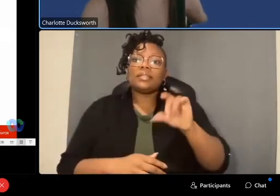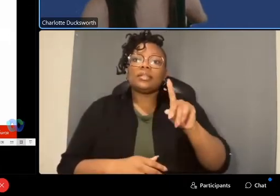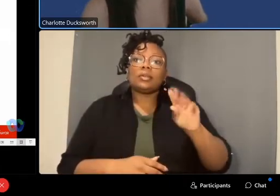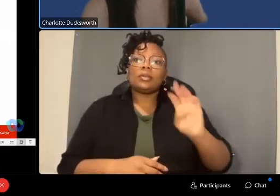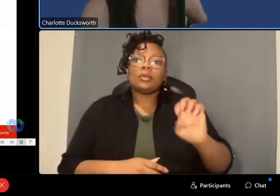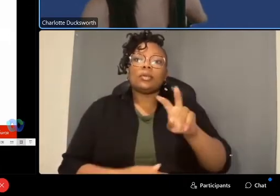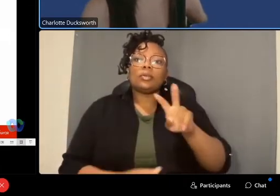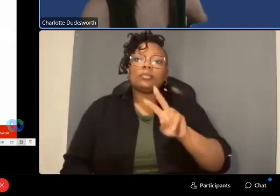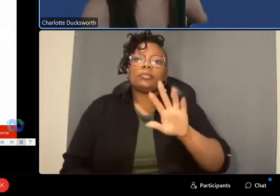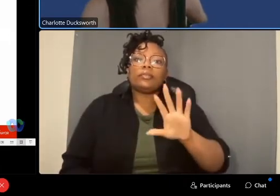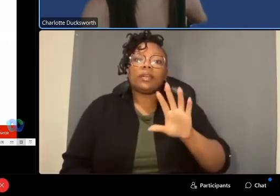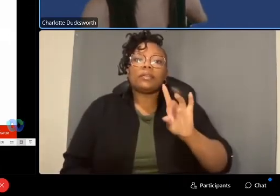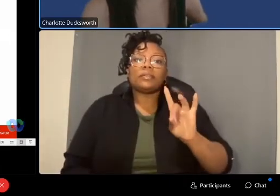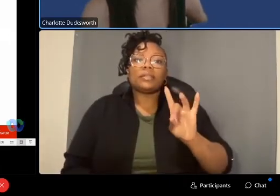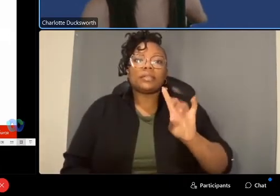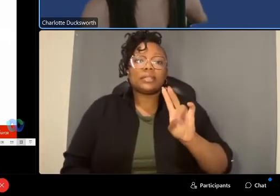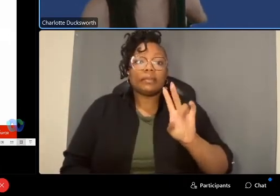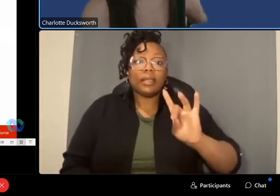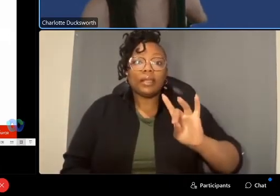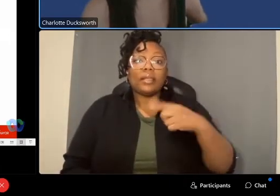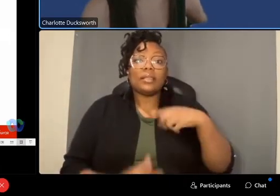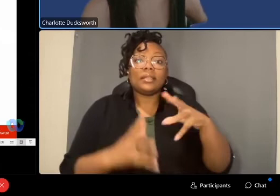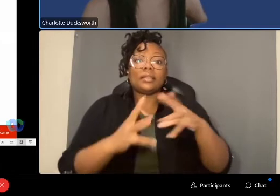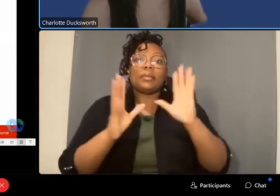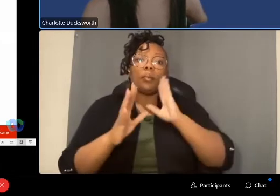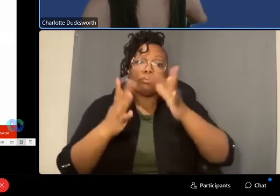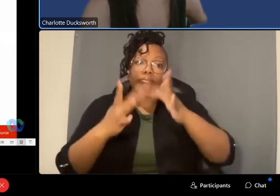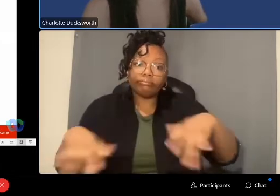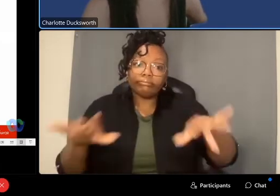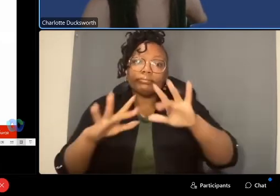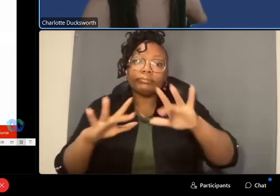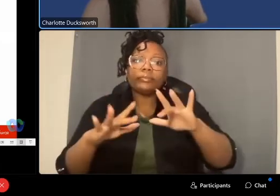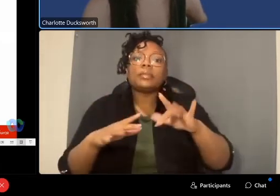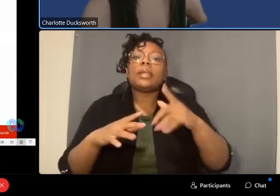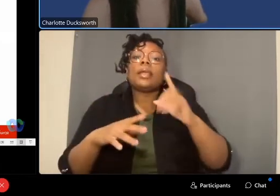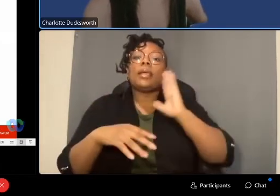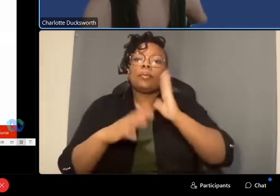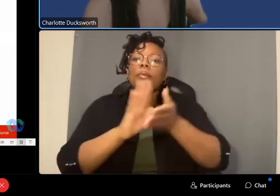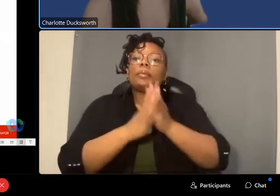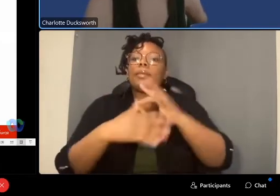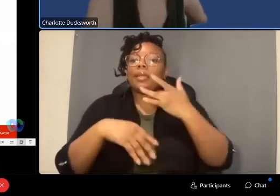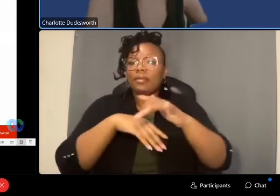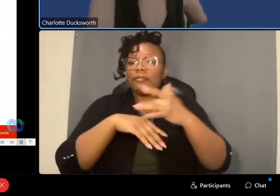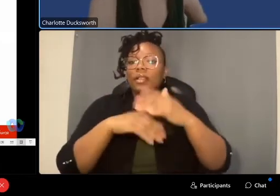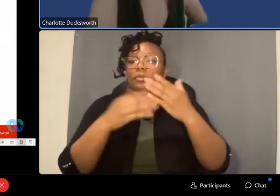2578 this meeting is being recorded and the meeting will be made available to the public